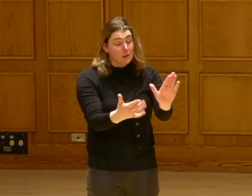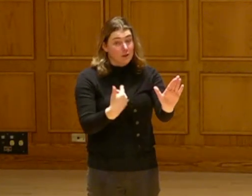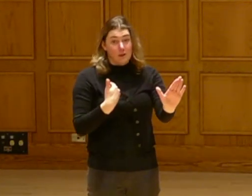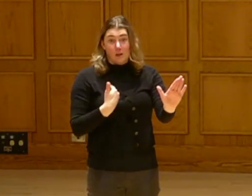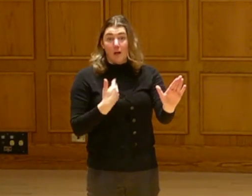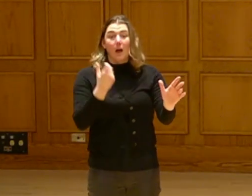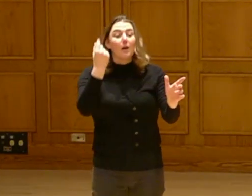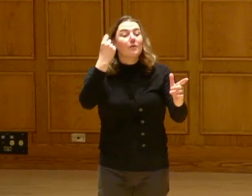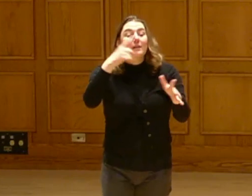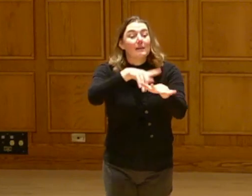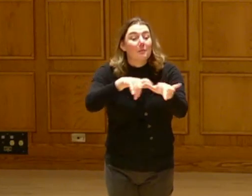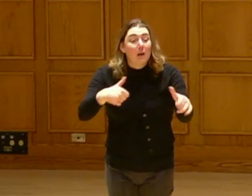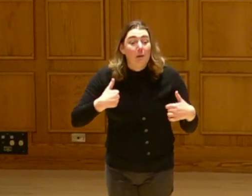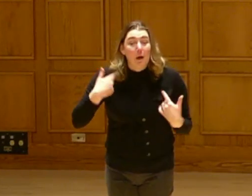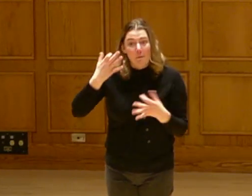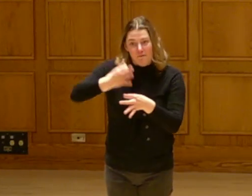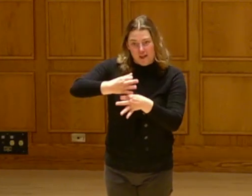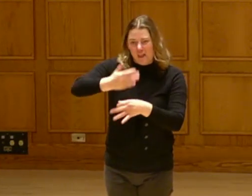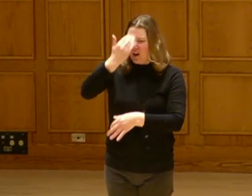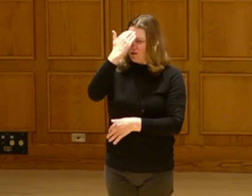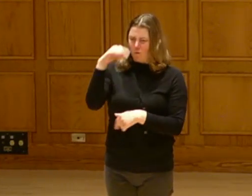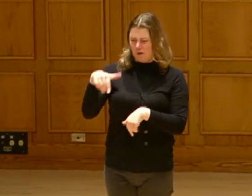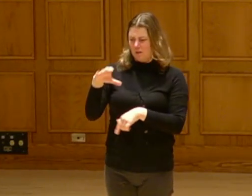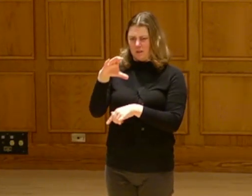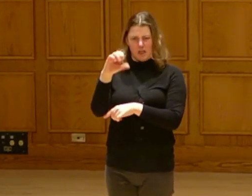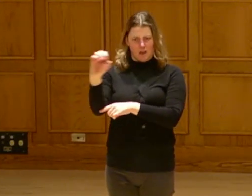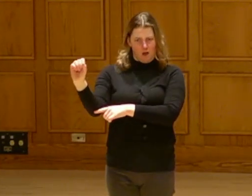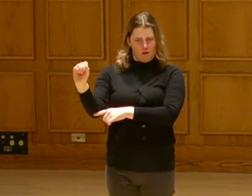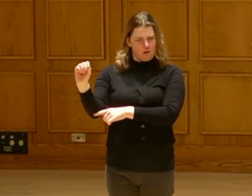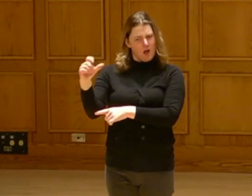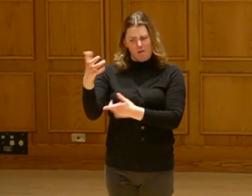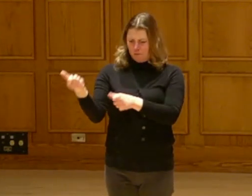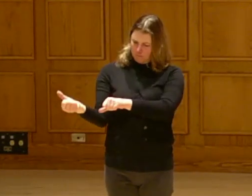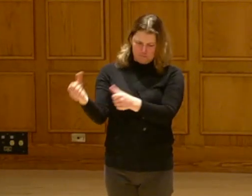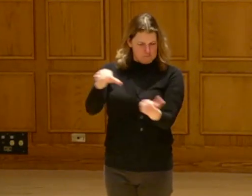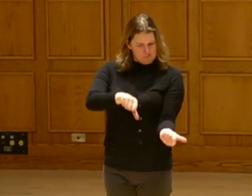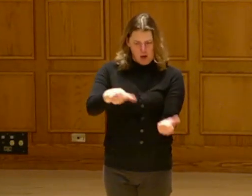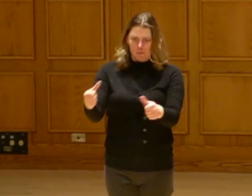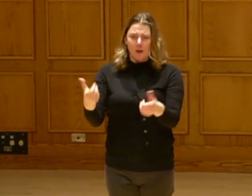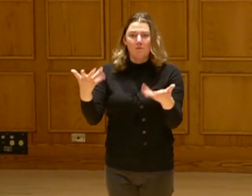I'm a person of faith. Okay. I know this is St.